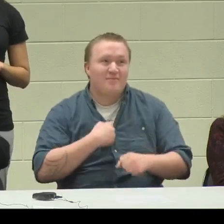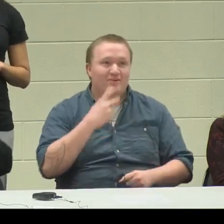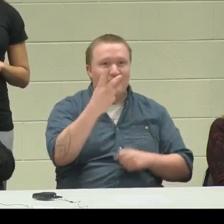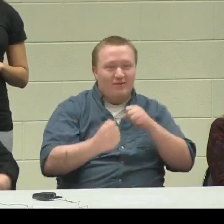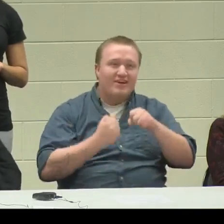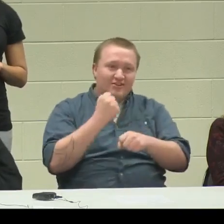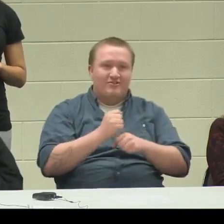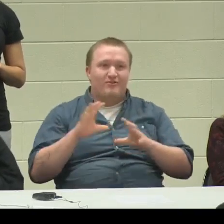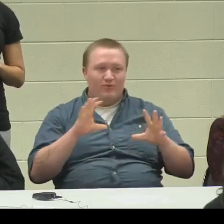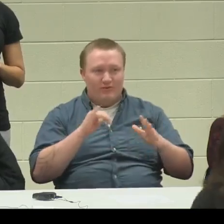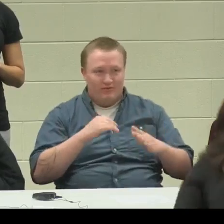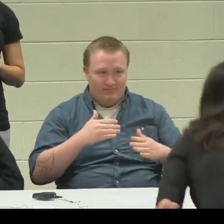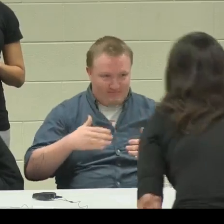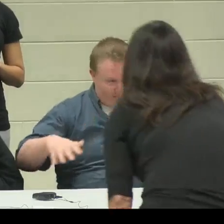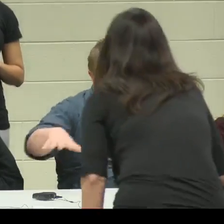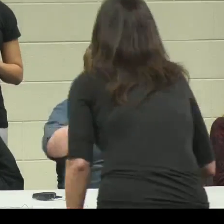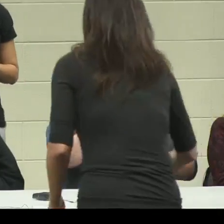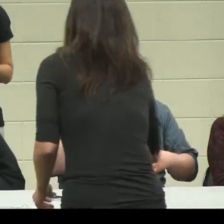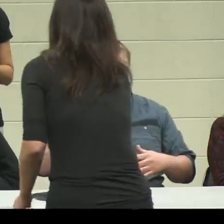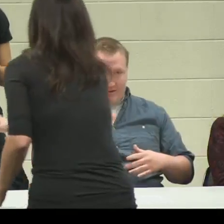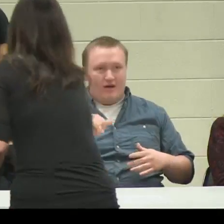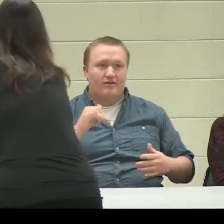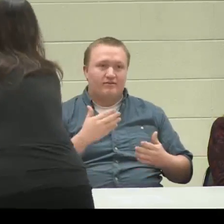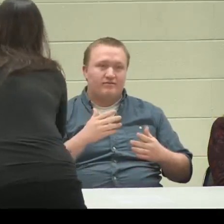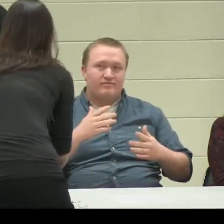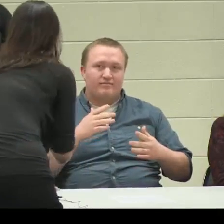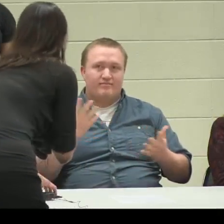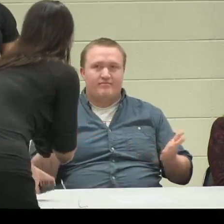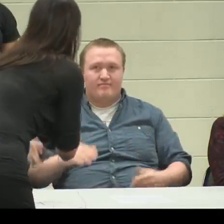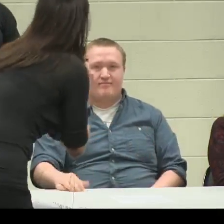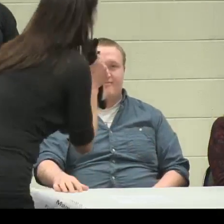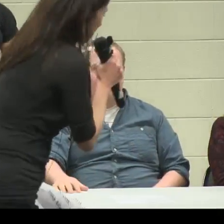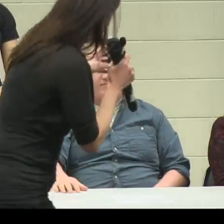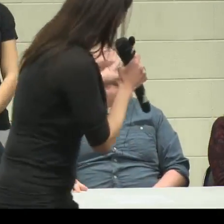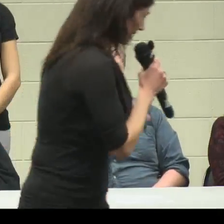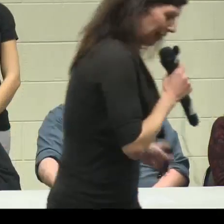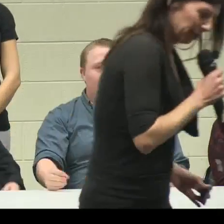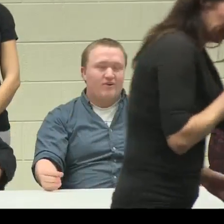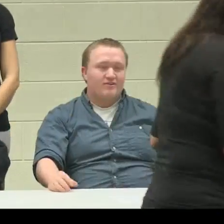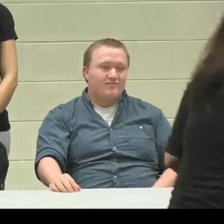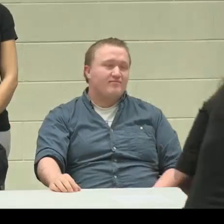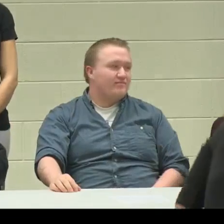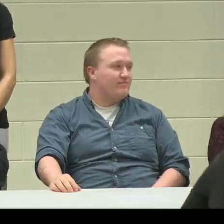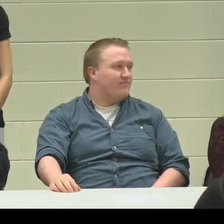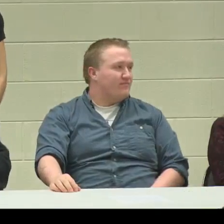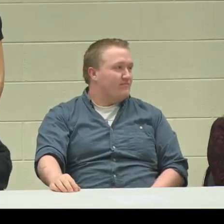"It took me two years to get to that place."